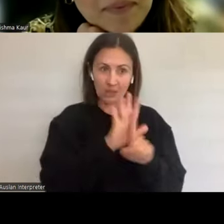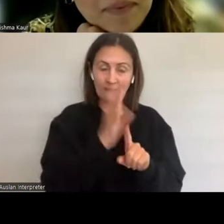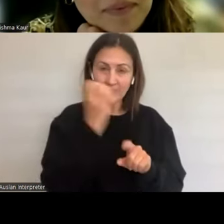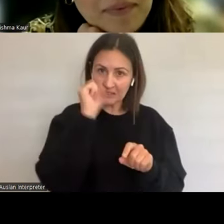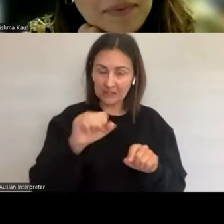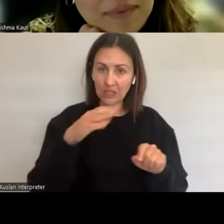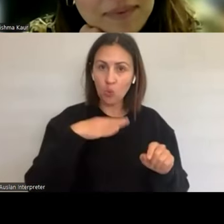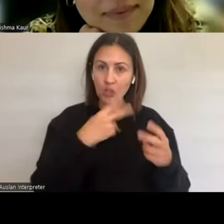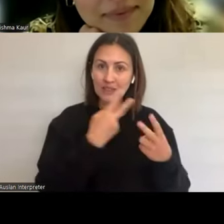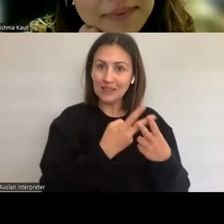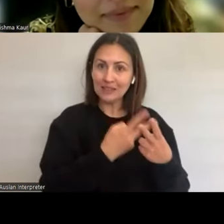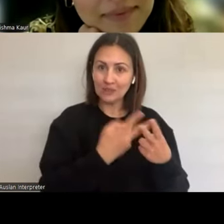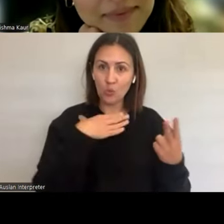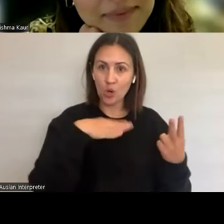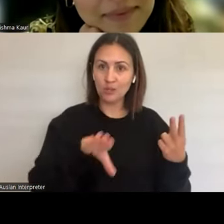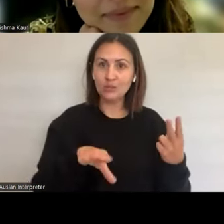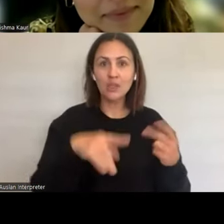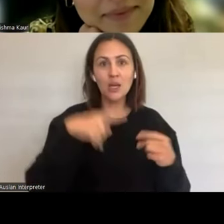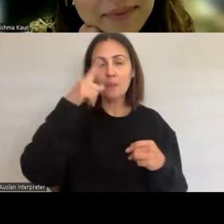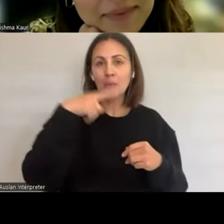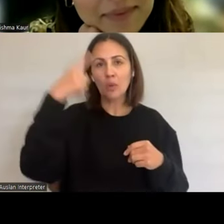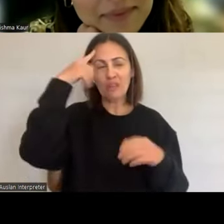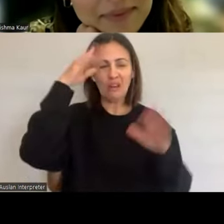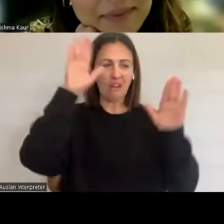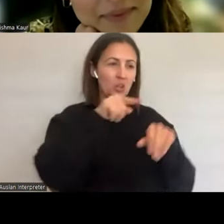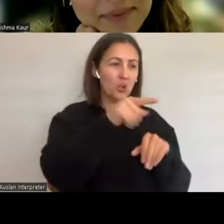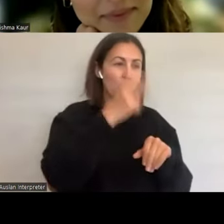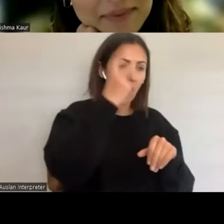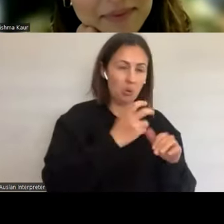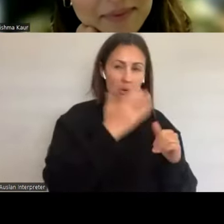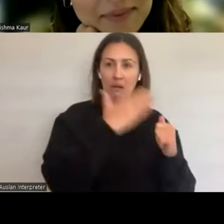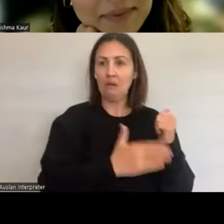They often get overlooked or ignored. Questions don't get asked and for